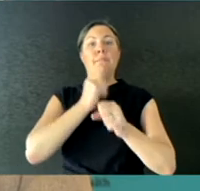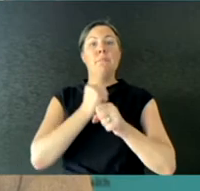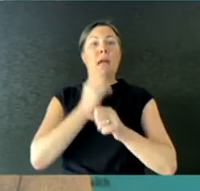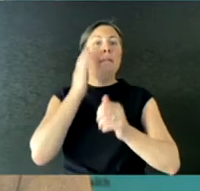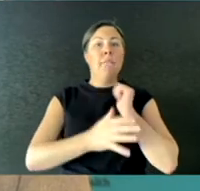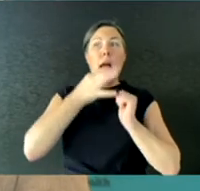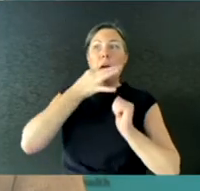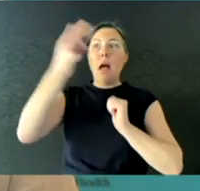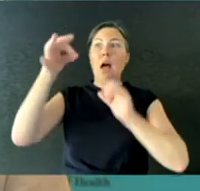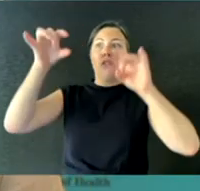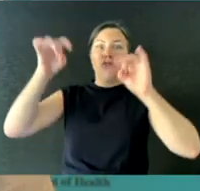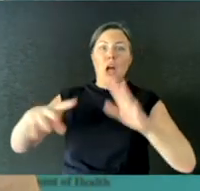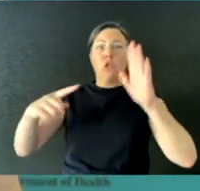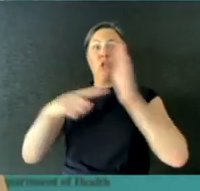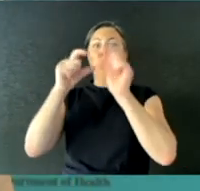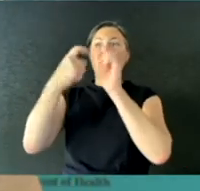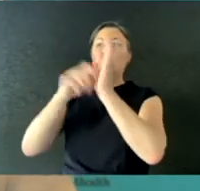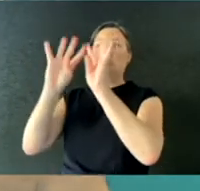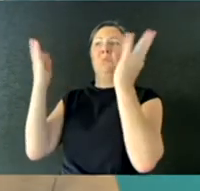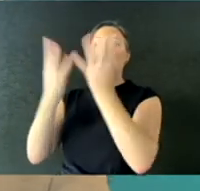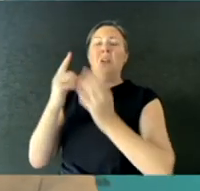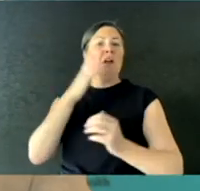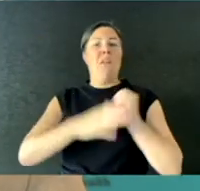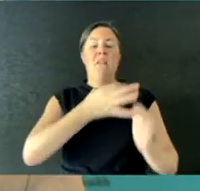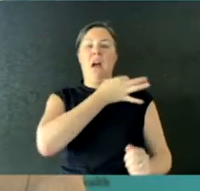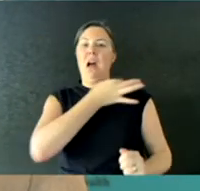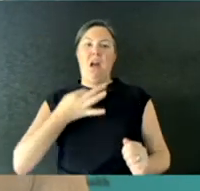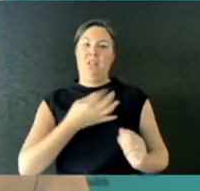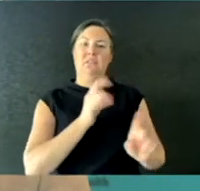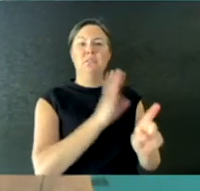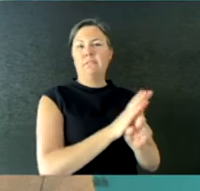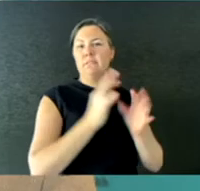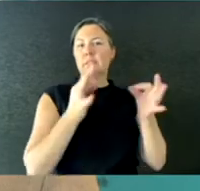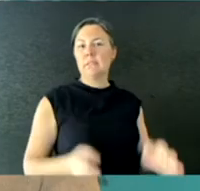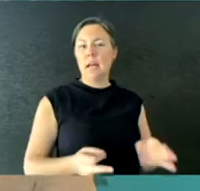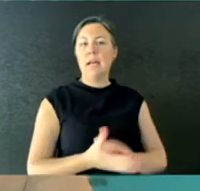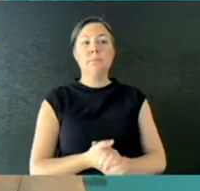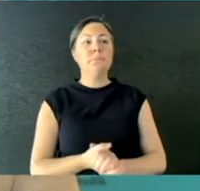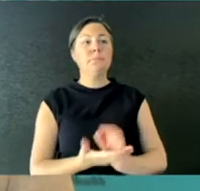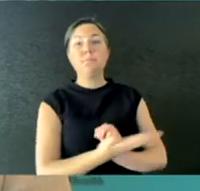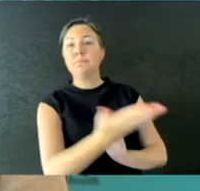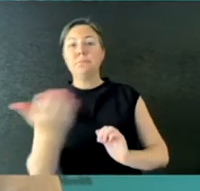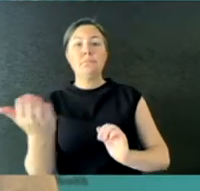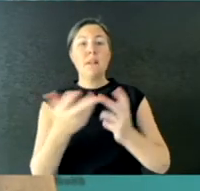I will just go to the phone then I will come back to the room. We might start with Matt.